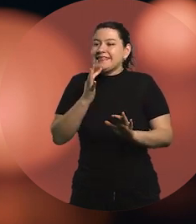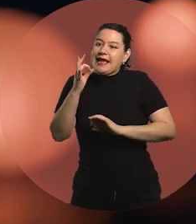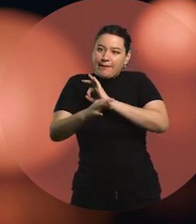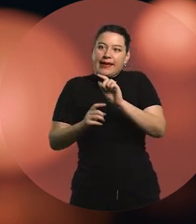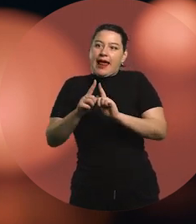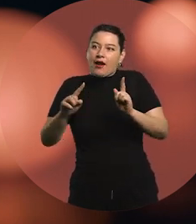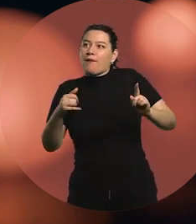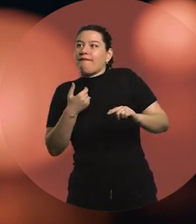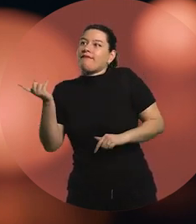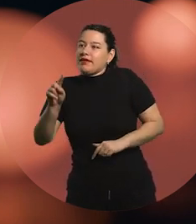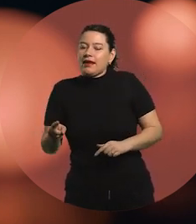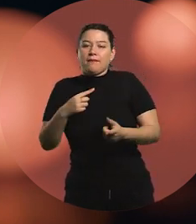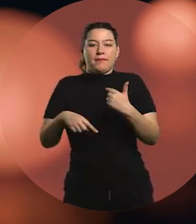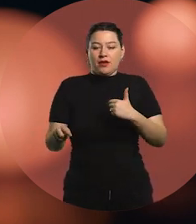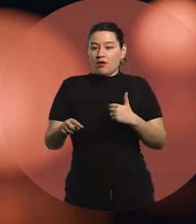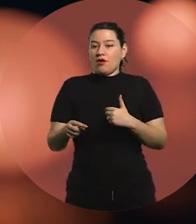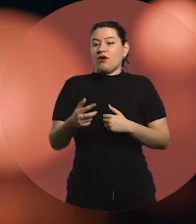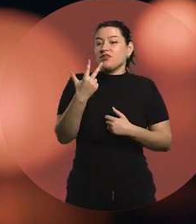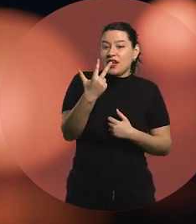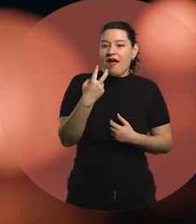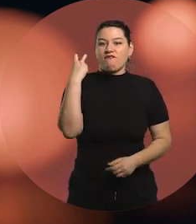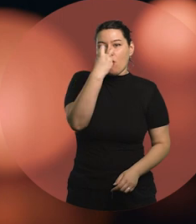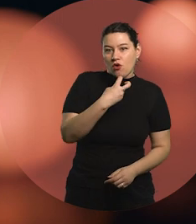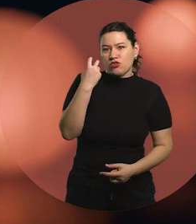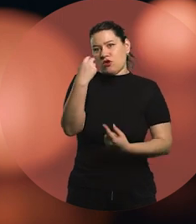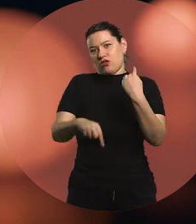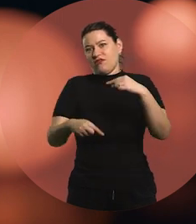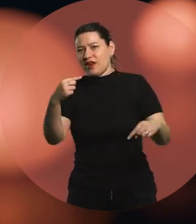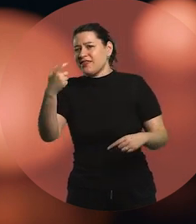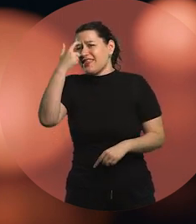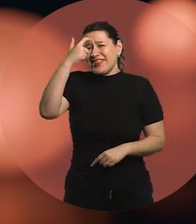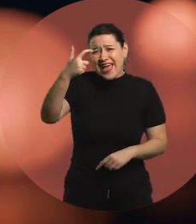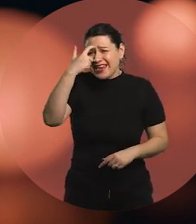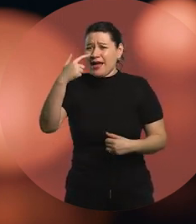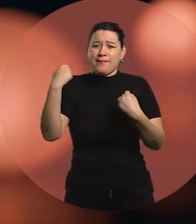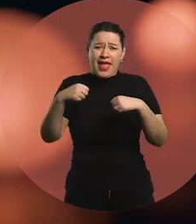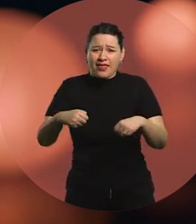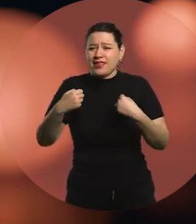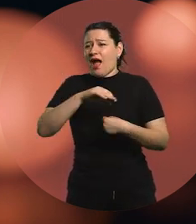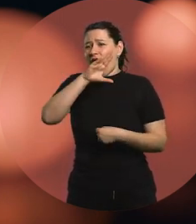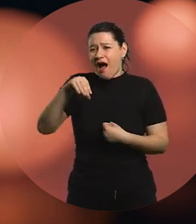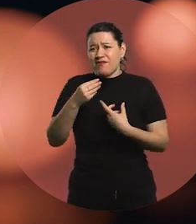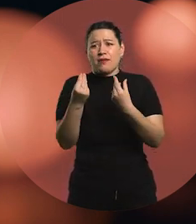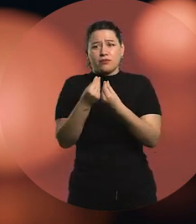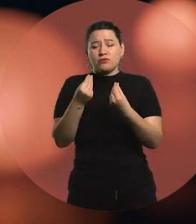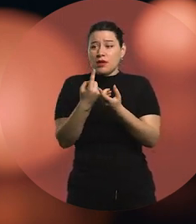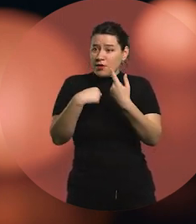I visited three speech therapists, several techniques that I can name, and learned a lot about the voice.